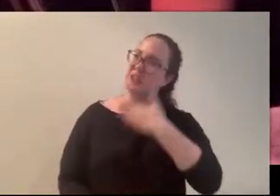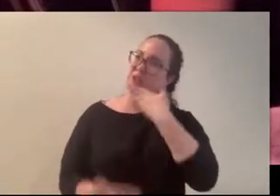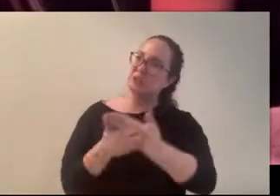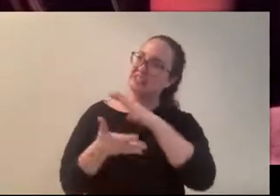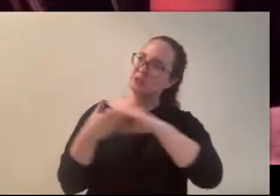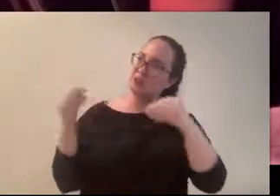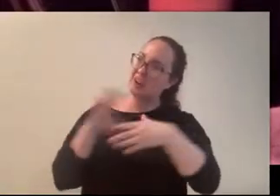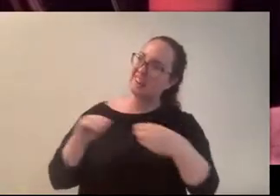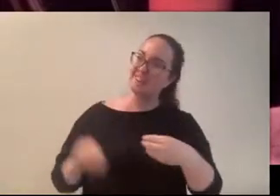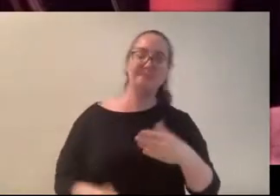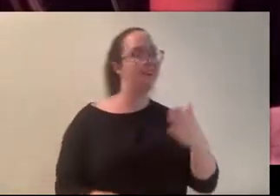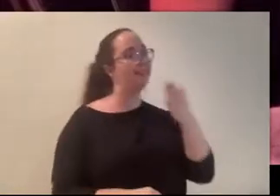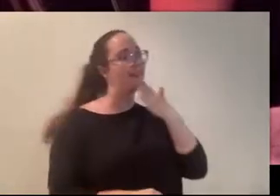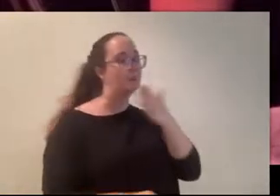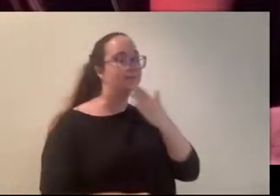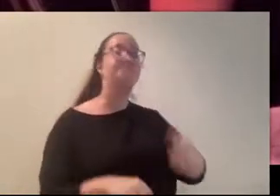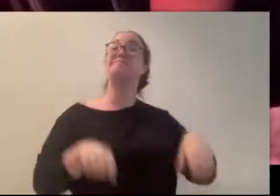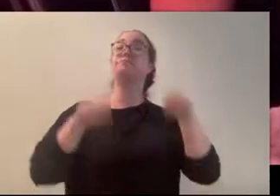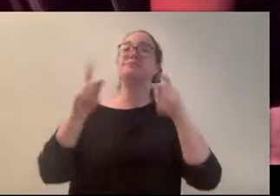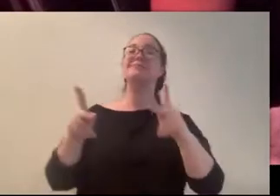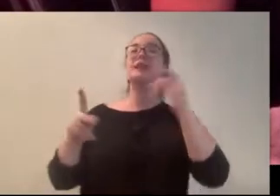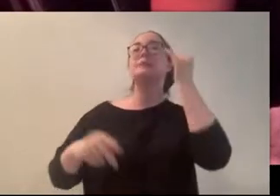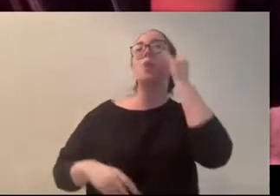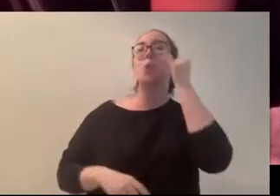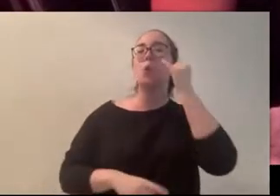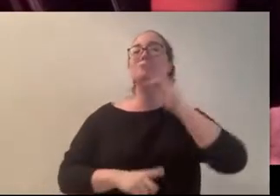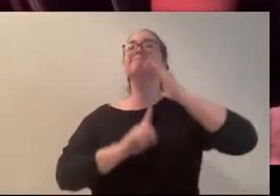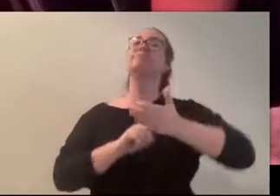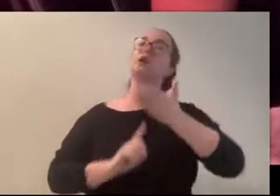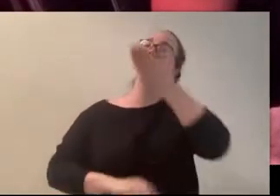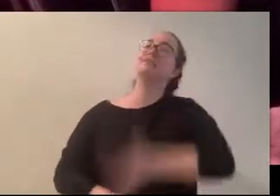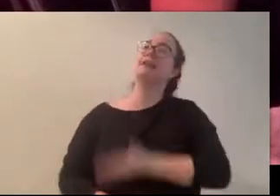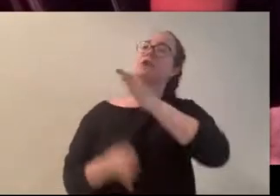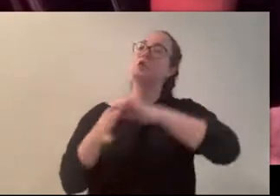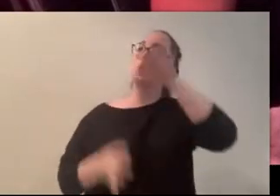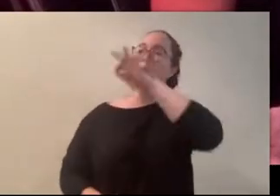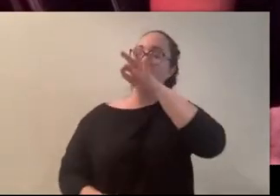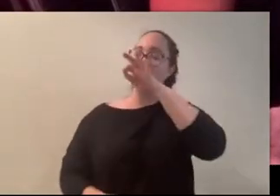if you were a ghost would you rather haunt somebody that is afraid of you or somebody